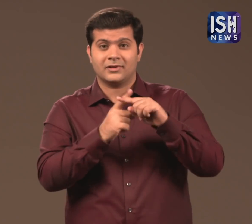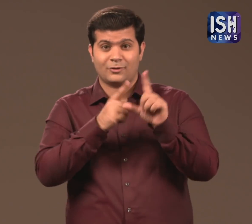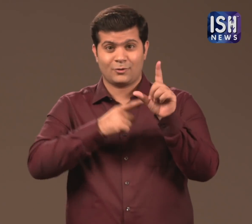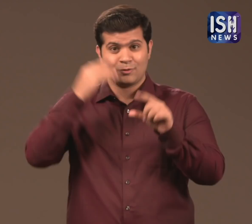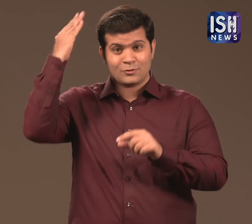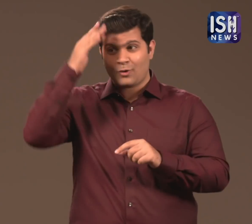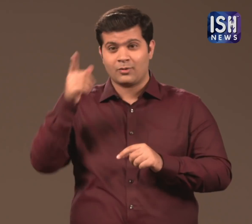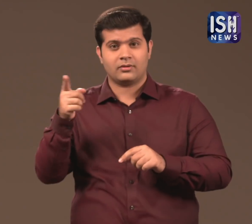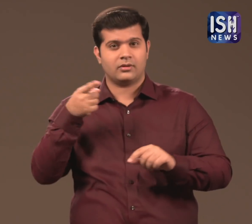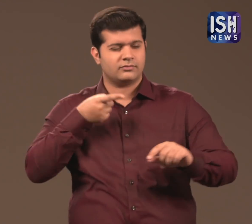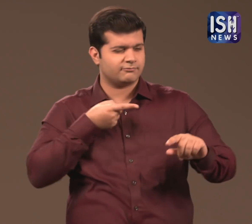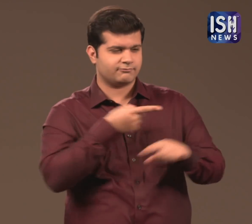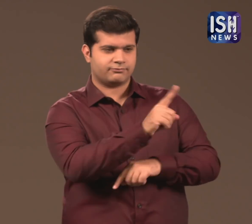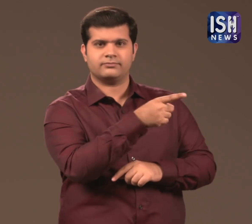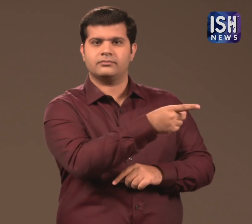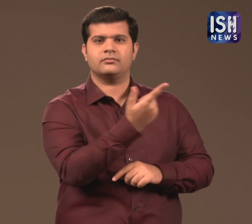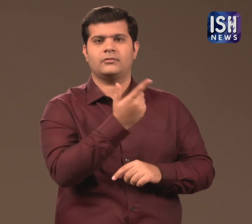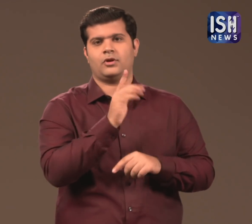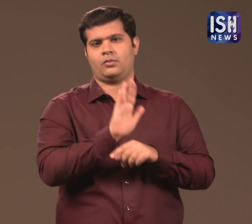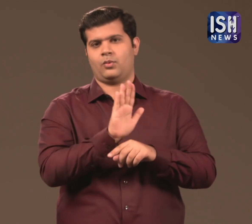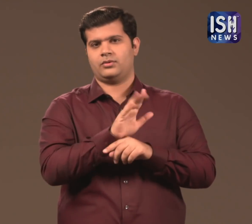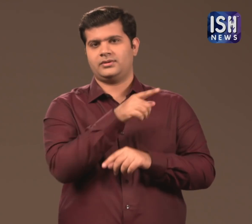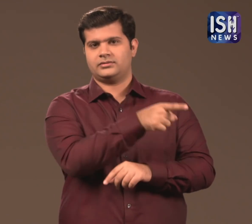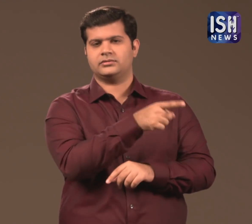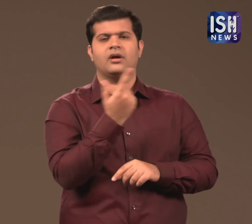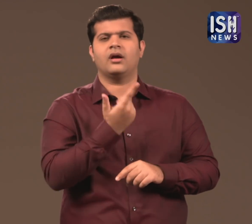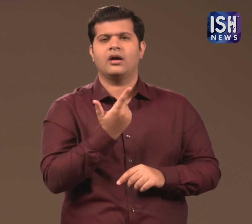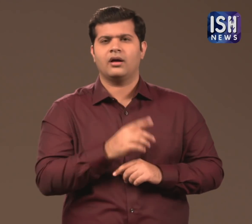In another hidden attack on Congress, Yogi said that